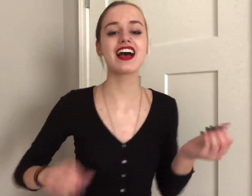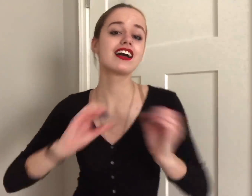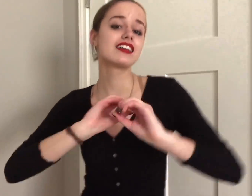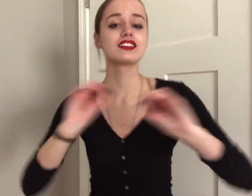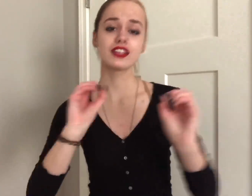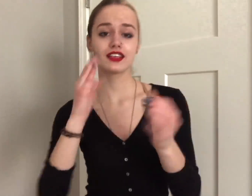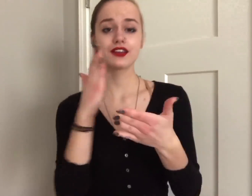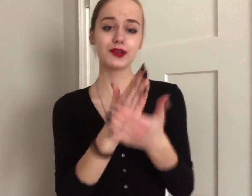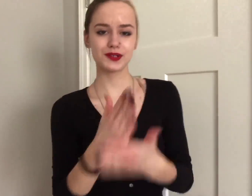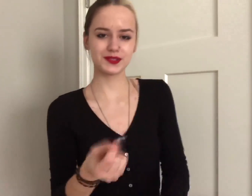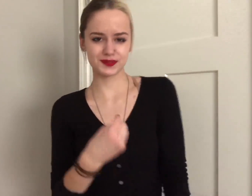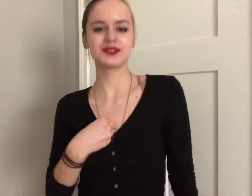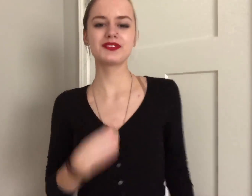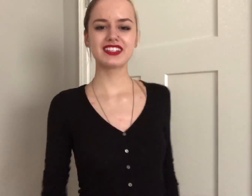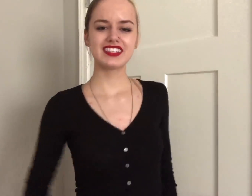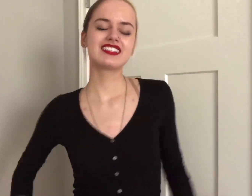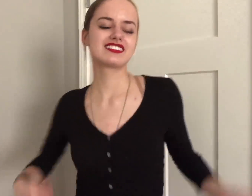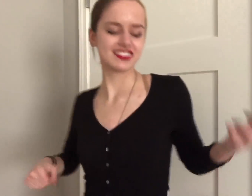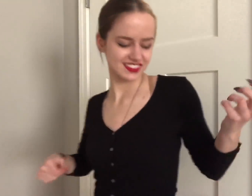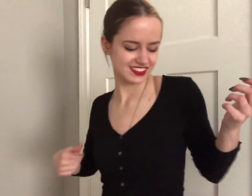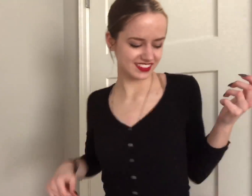there's nothing holding me back